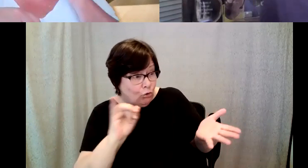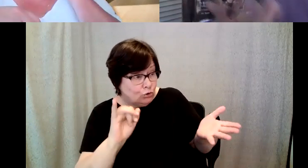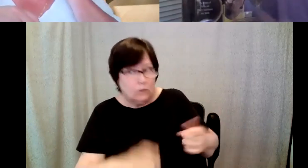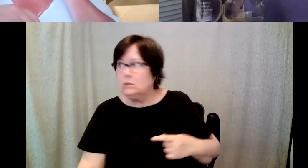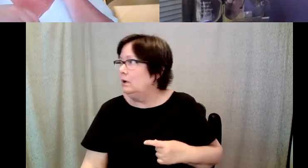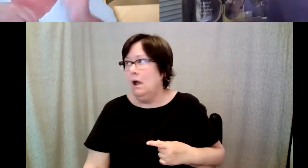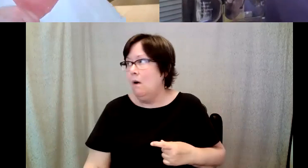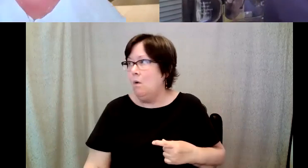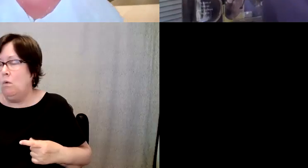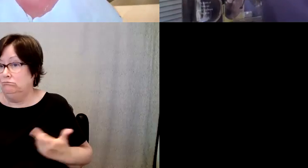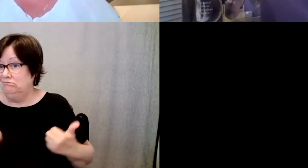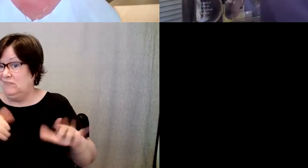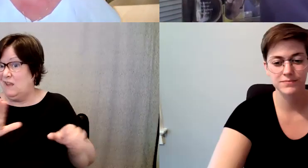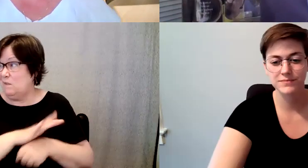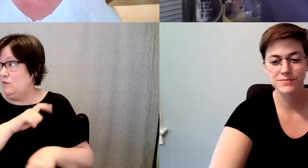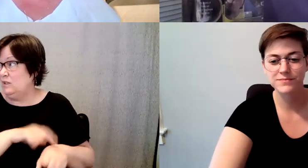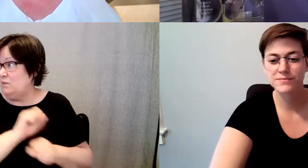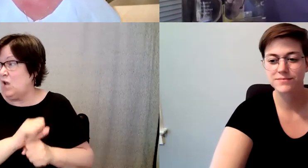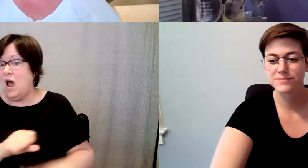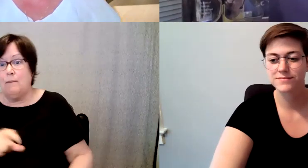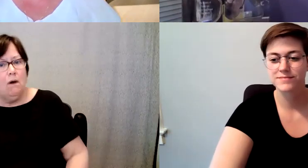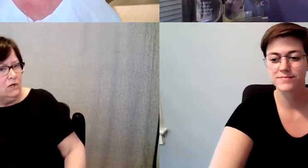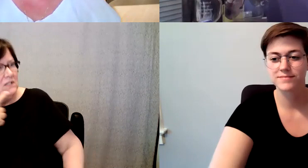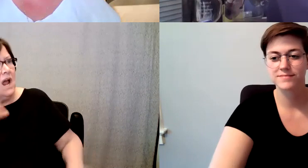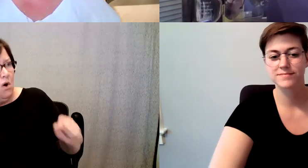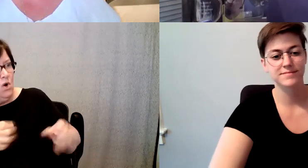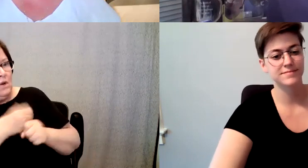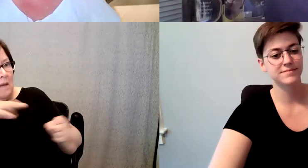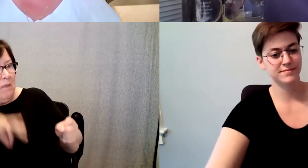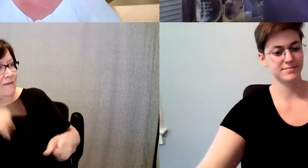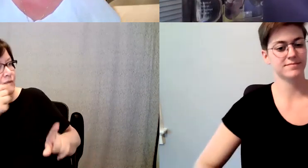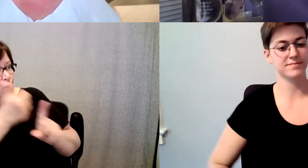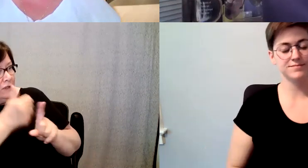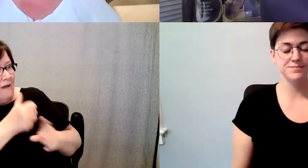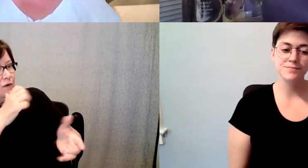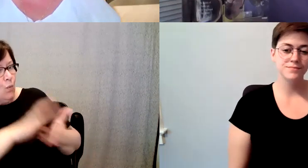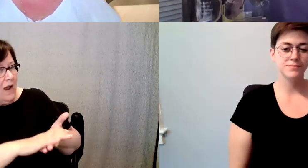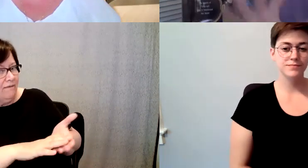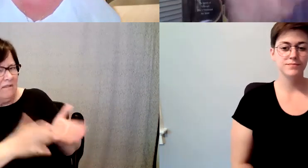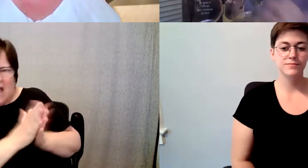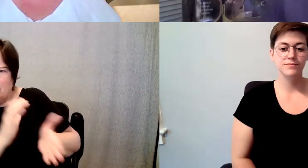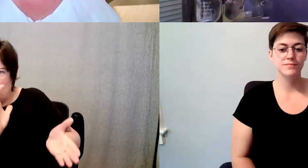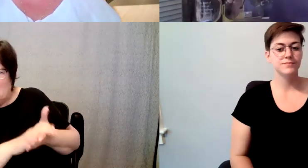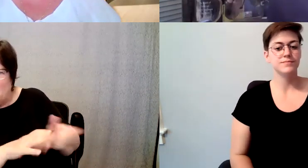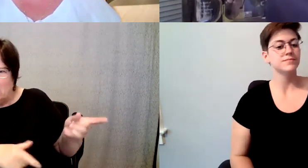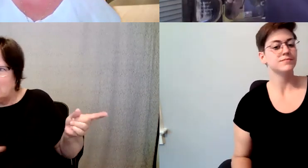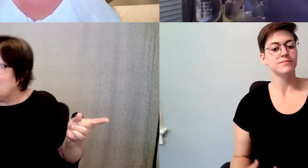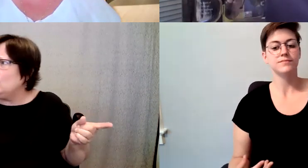D. Major Cohen: gave up my full time job, and she said, well, you could get benefits for you and your wife and she said, are you married and I said well you know Ann Ann would